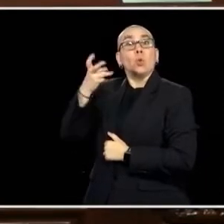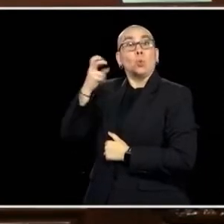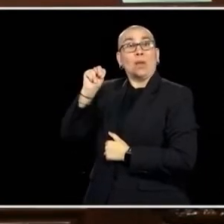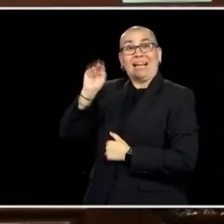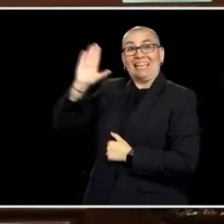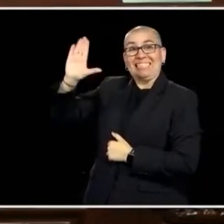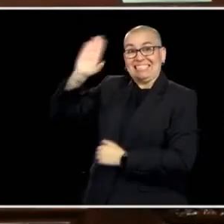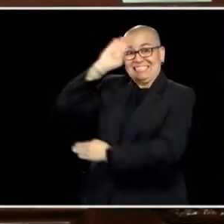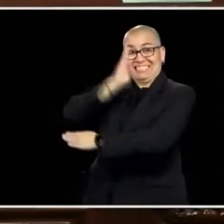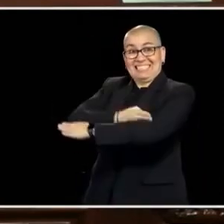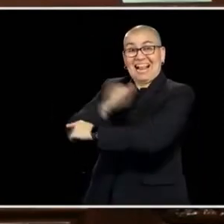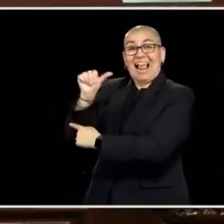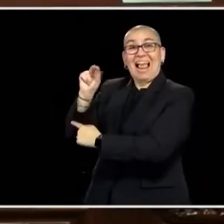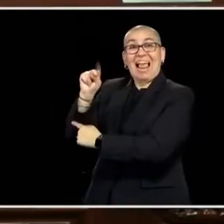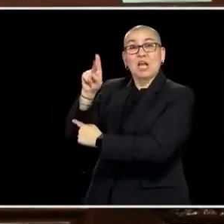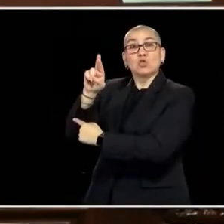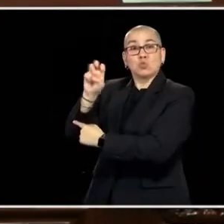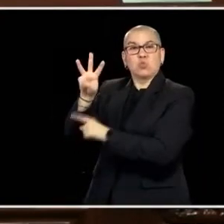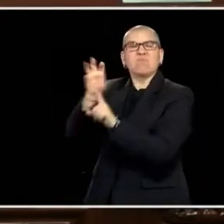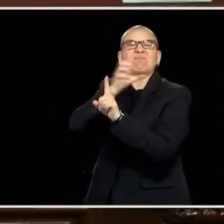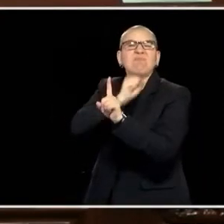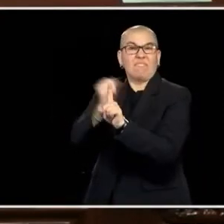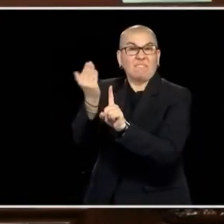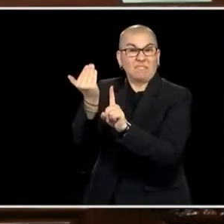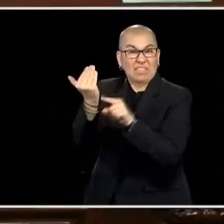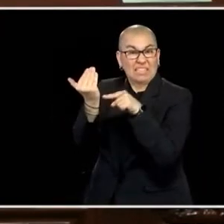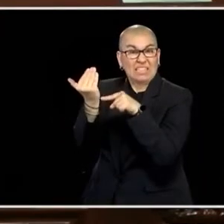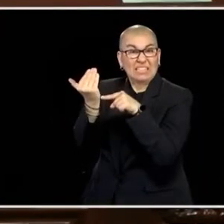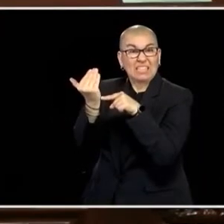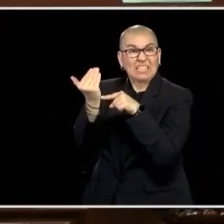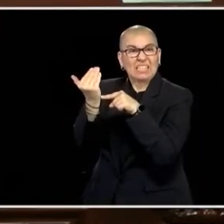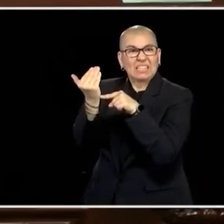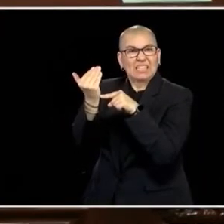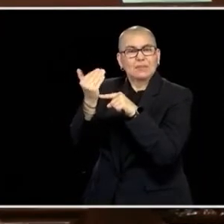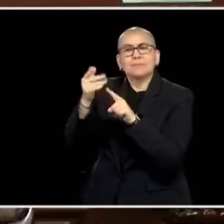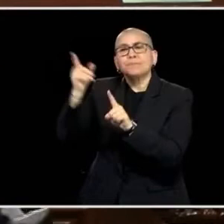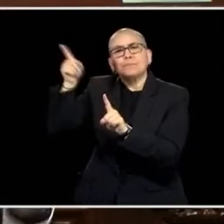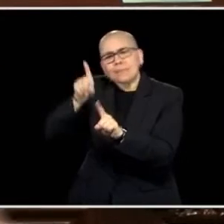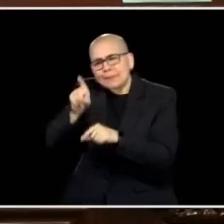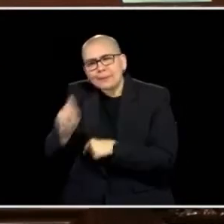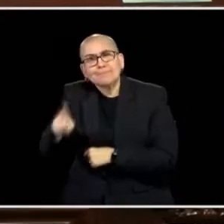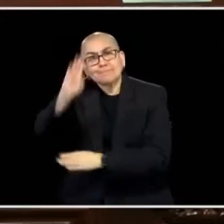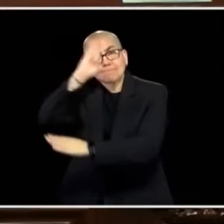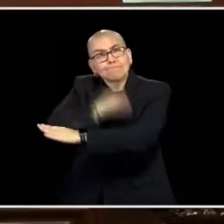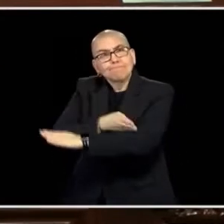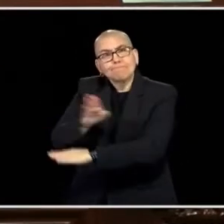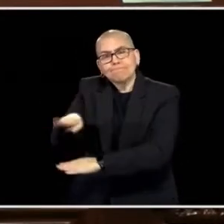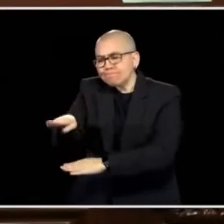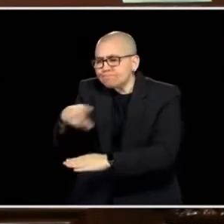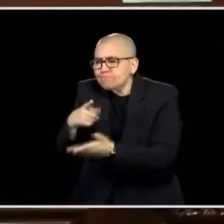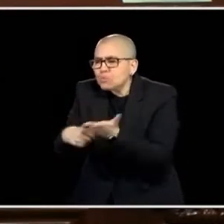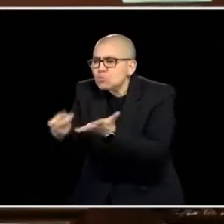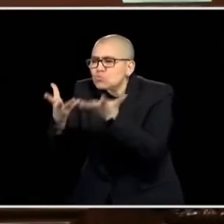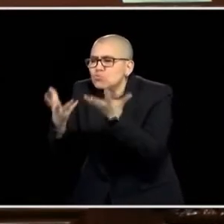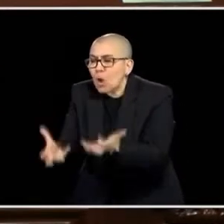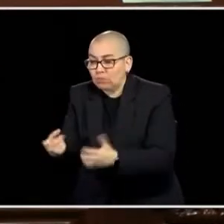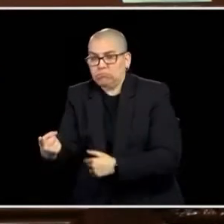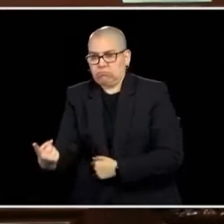OFTEN HER SON'S BIRTHDAY, HER SON ALL HE WANTED WAS FOR HIS MOM TO BE SAFER AND DO A LITTLE MORE WORK.